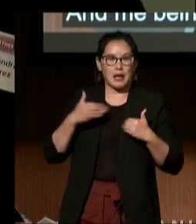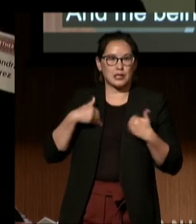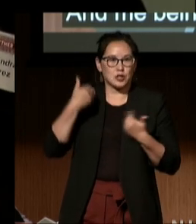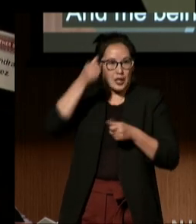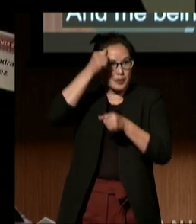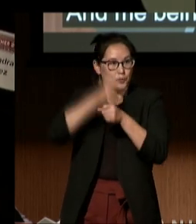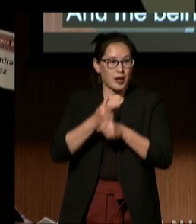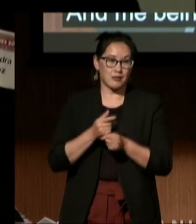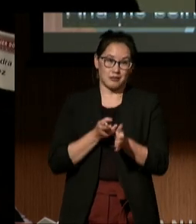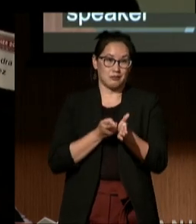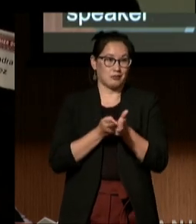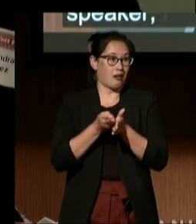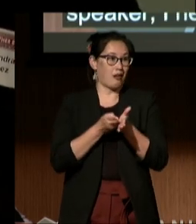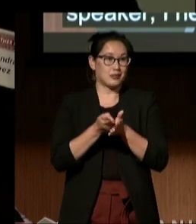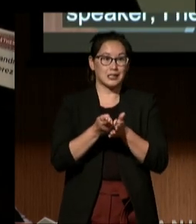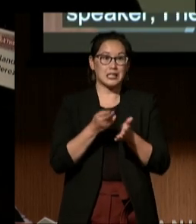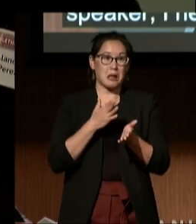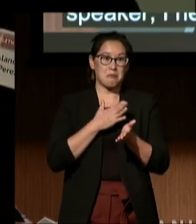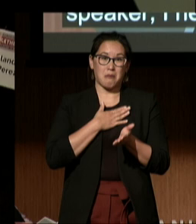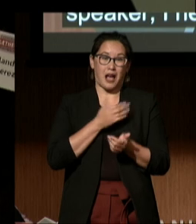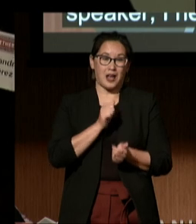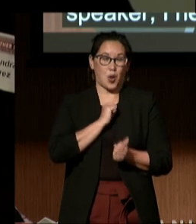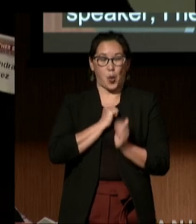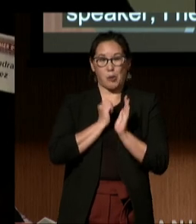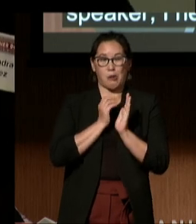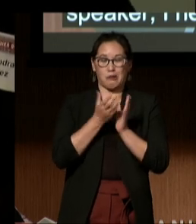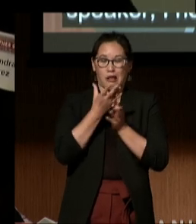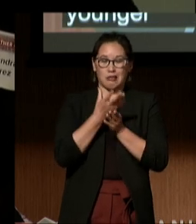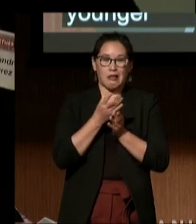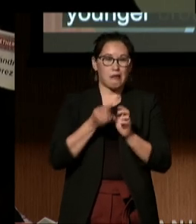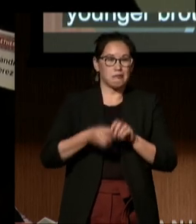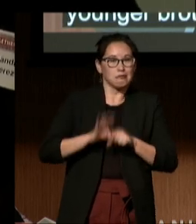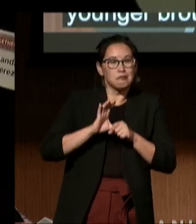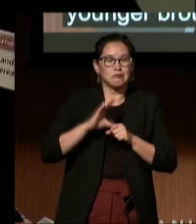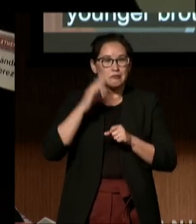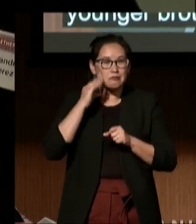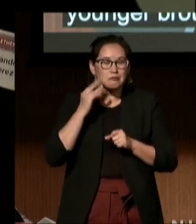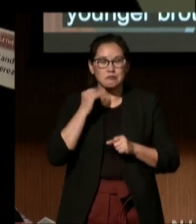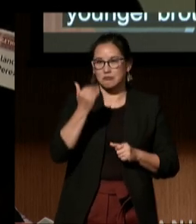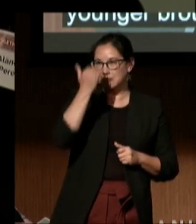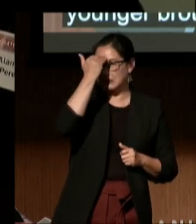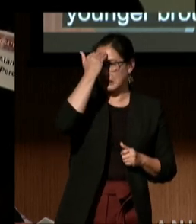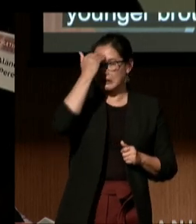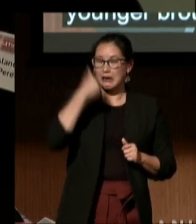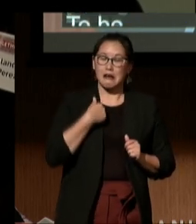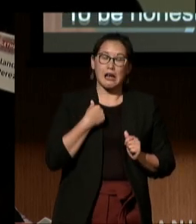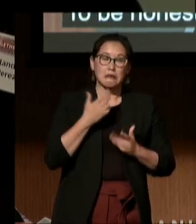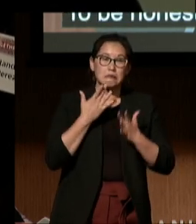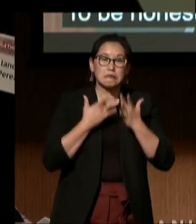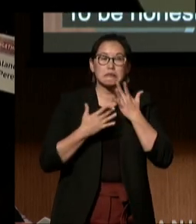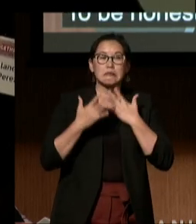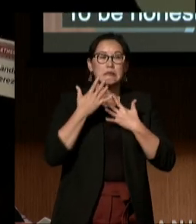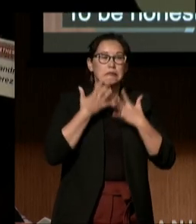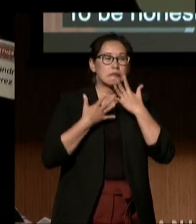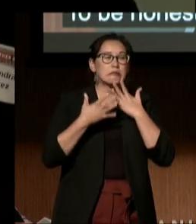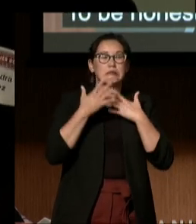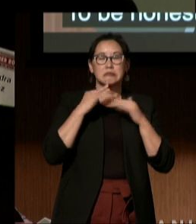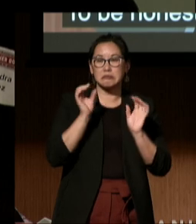To be honest, my lack of experience and knowledge led me to desperately look for any resources that I could find around me.